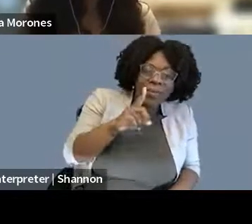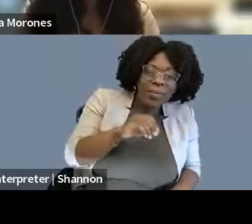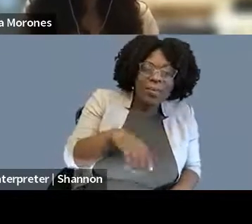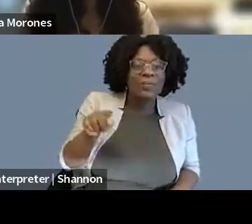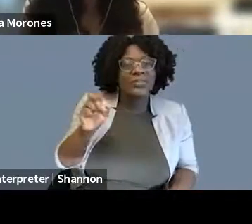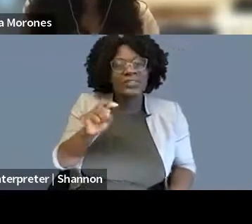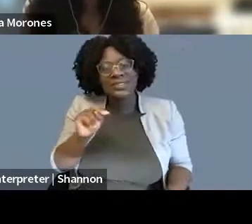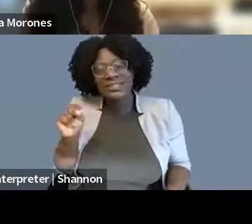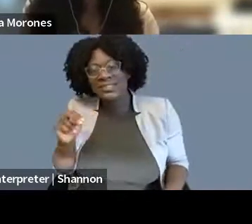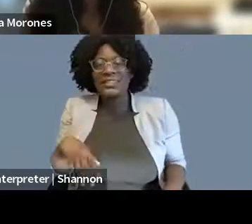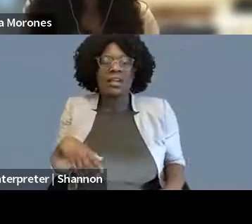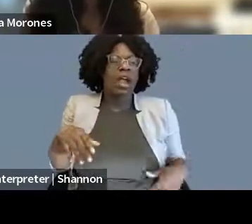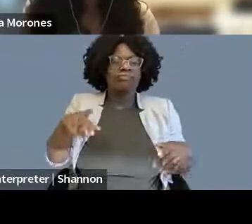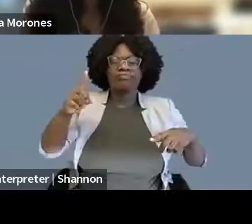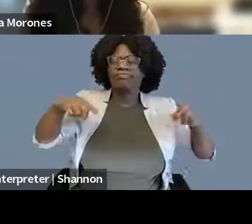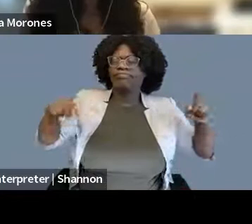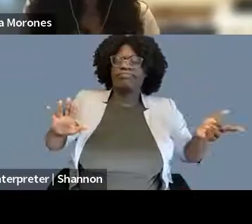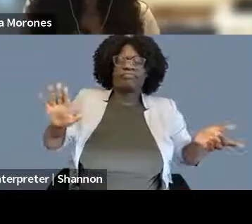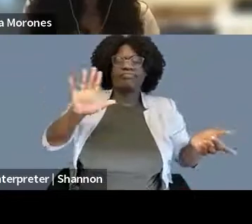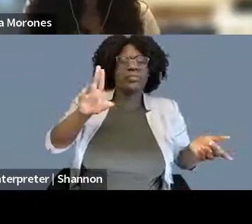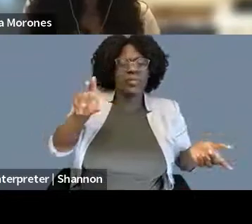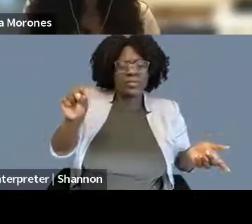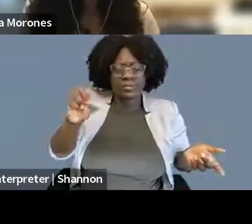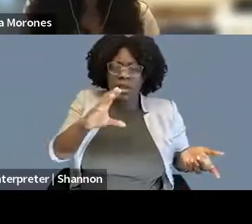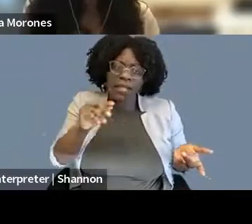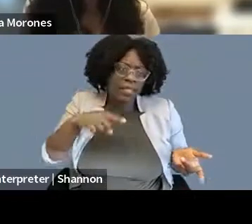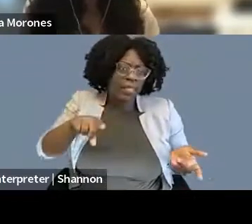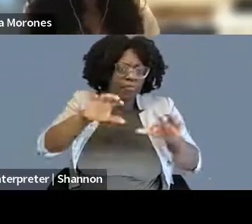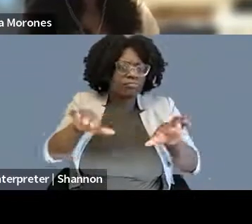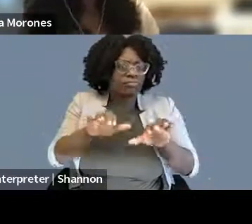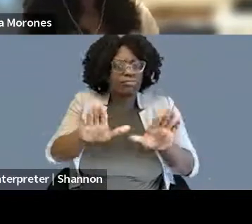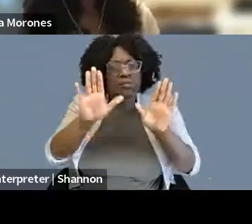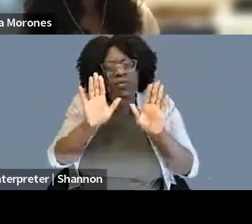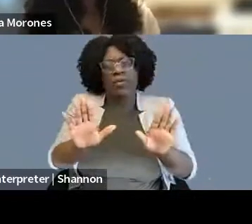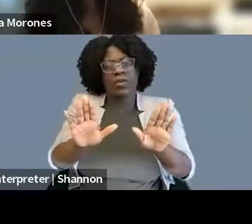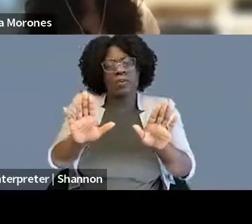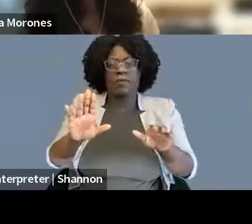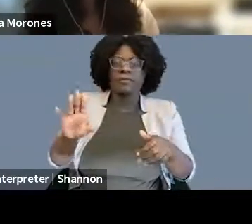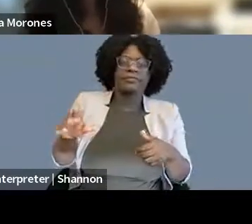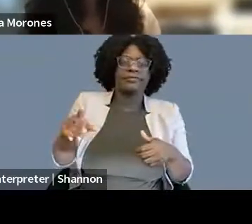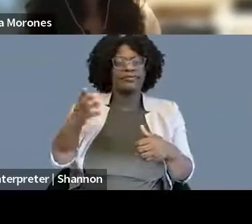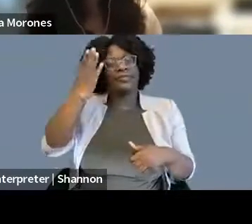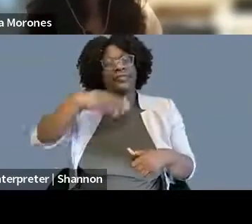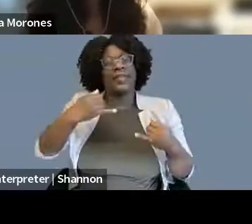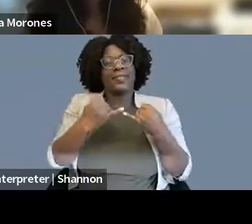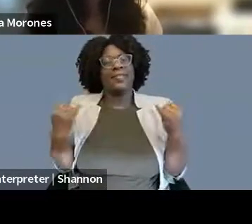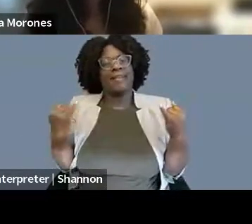and they're doing incredible frontline First Amendment free speech work to the extent that, I don't know if this, I guess this person is in law school already,